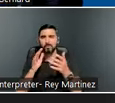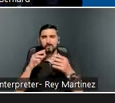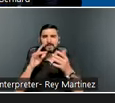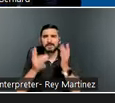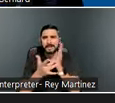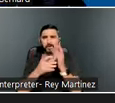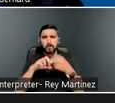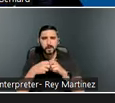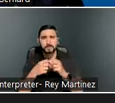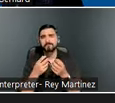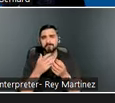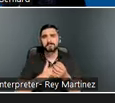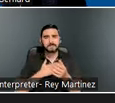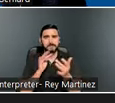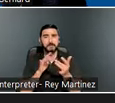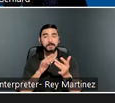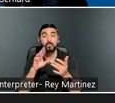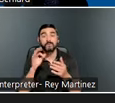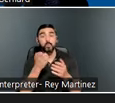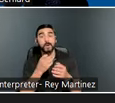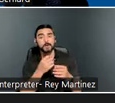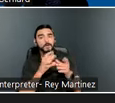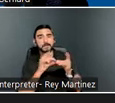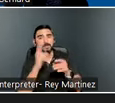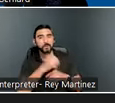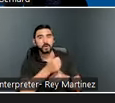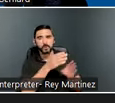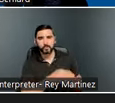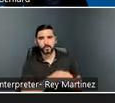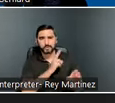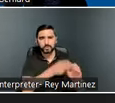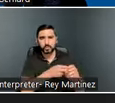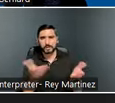Fourth, tomorrow, you will receive an email from Zoom that will include a link to the